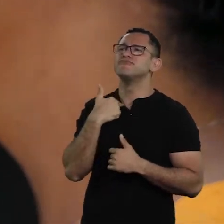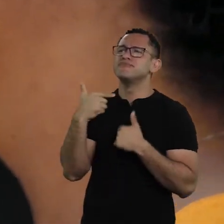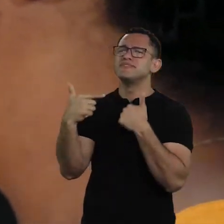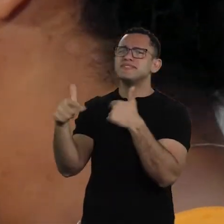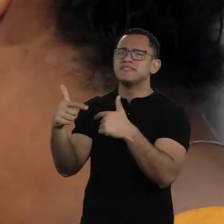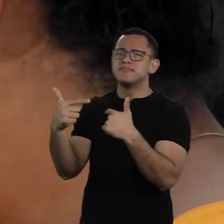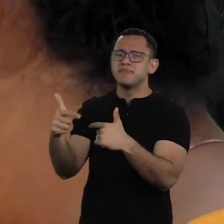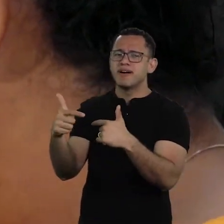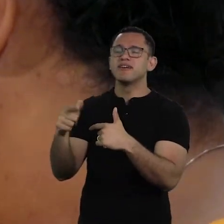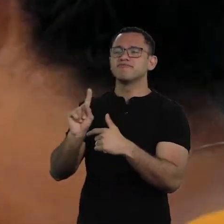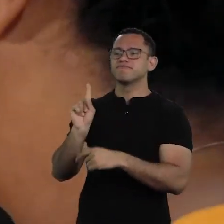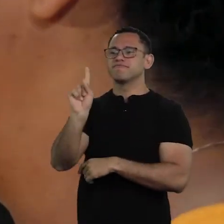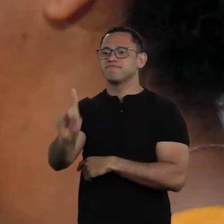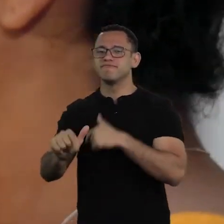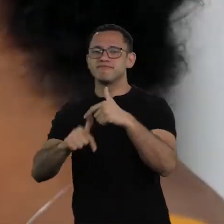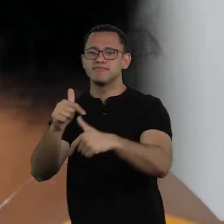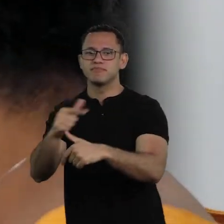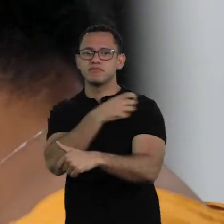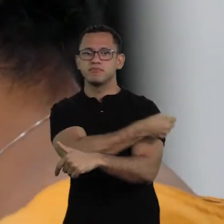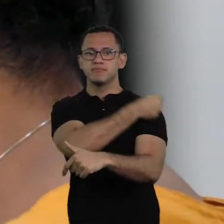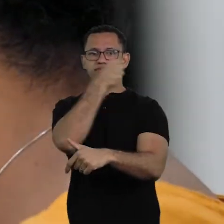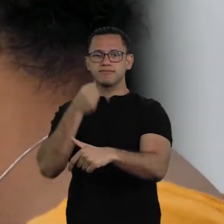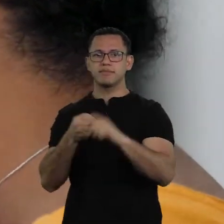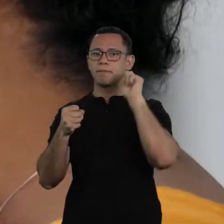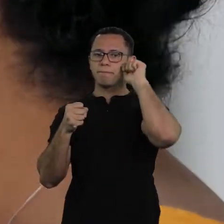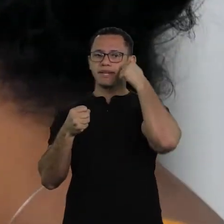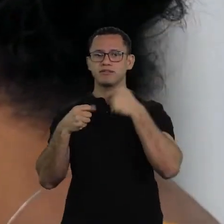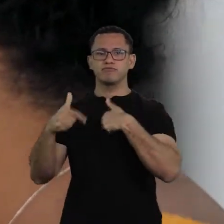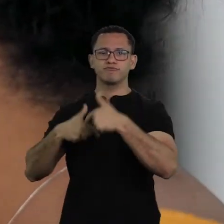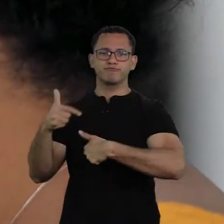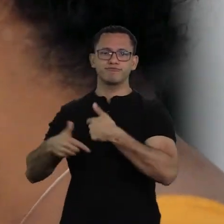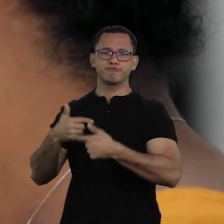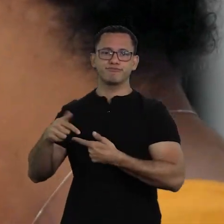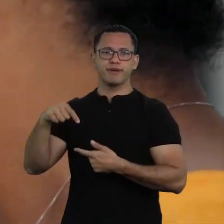earning poorly, without labor rights, until very recently.